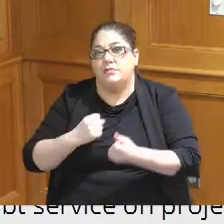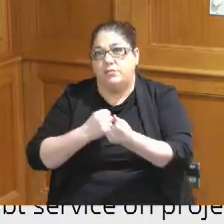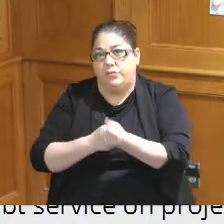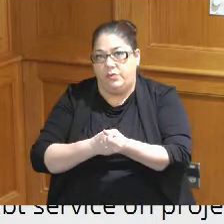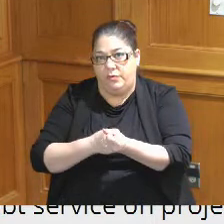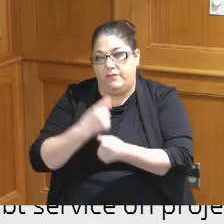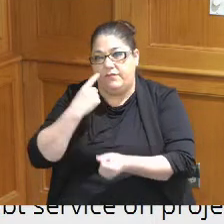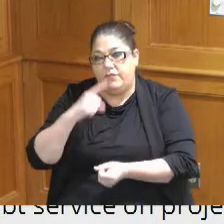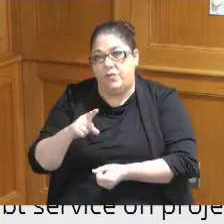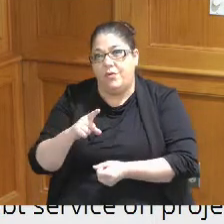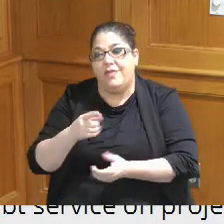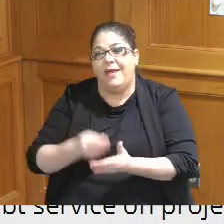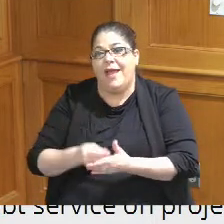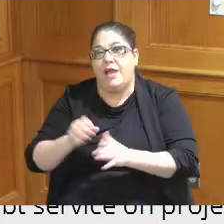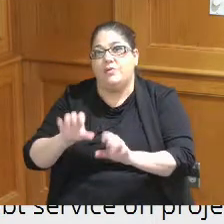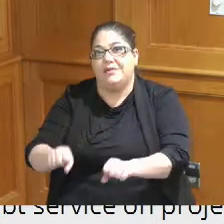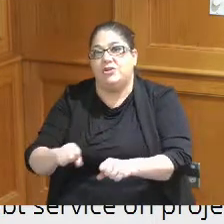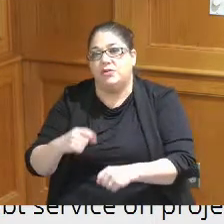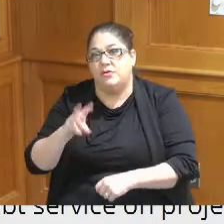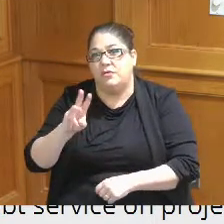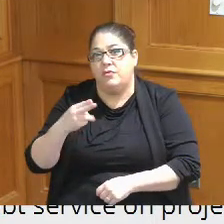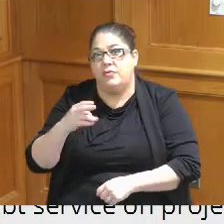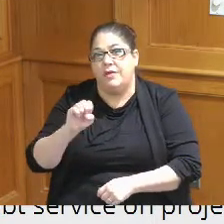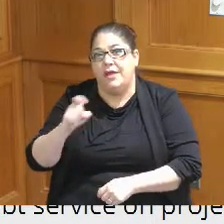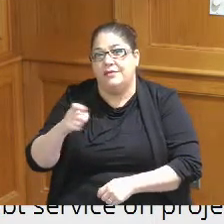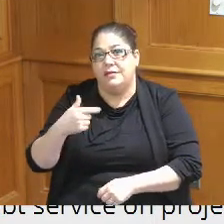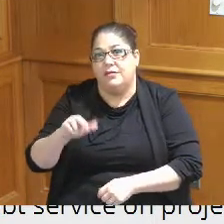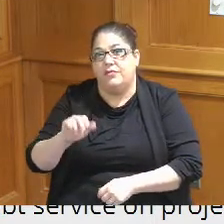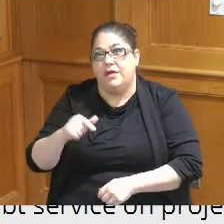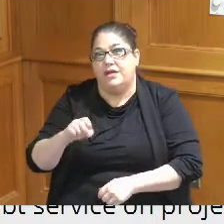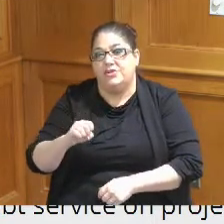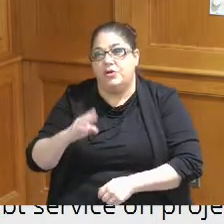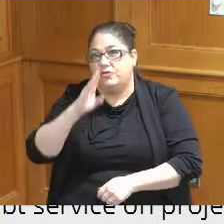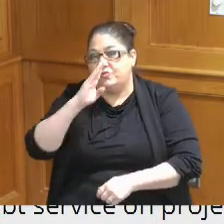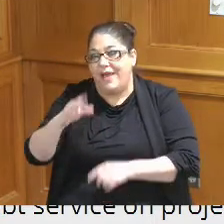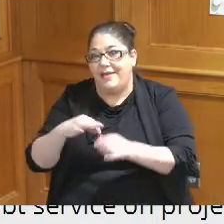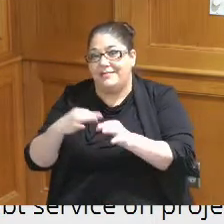for the acquisition of the Whex Garage which has a direct tie-in to the hotel